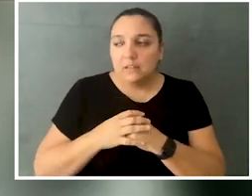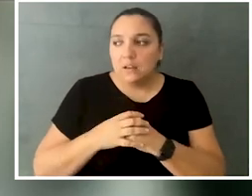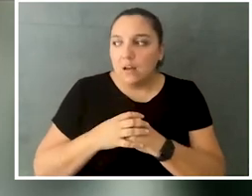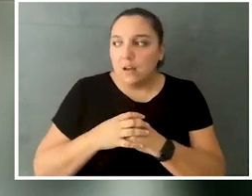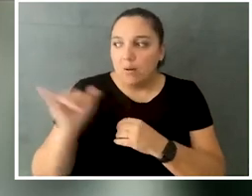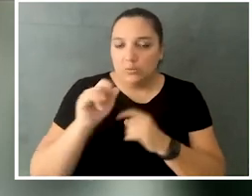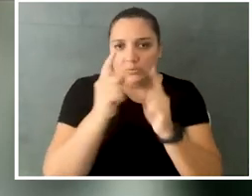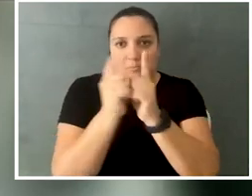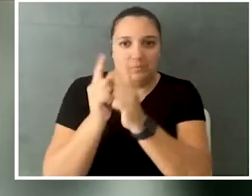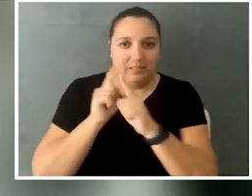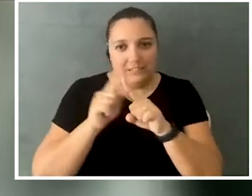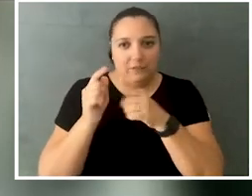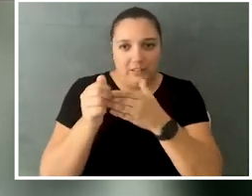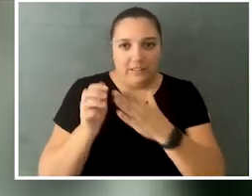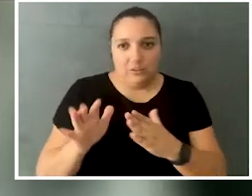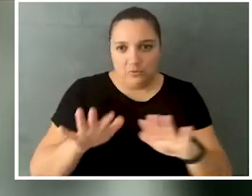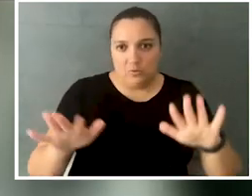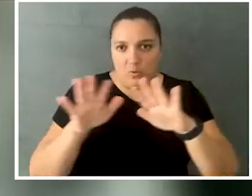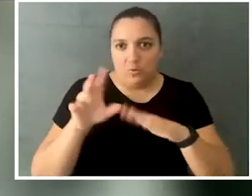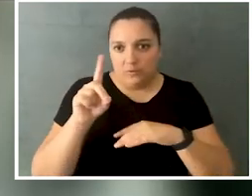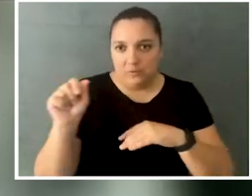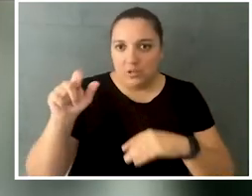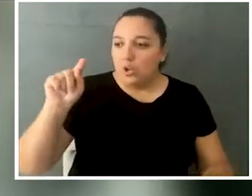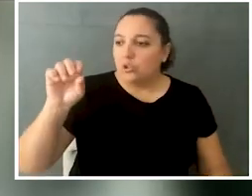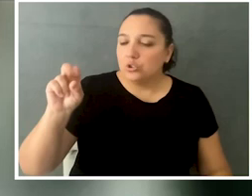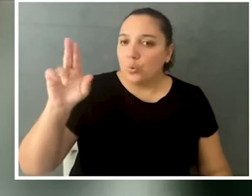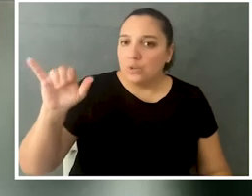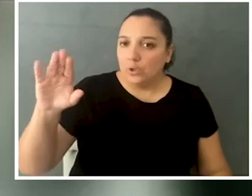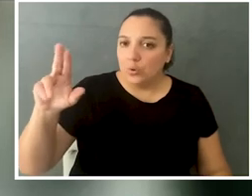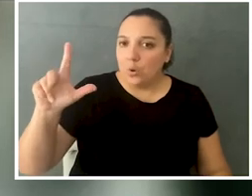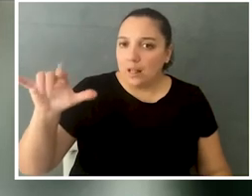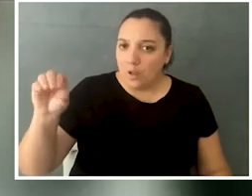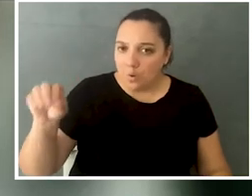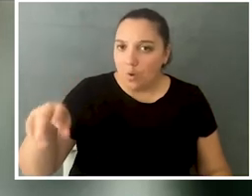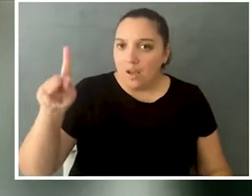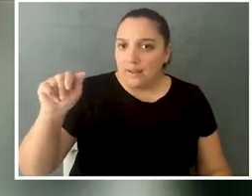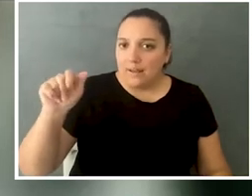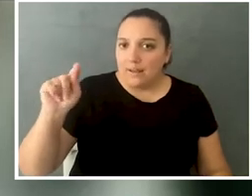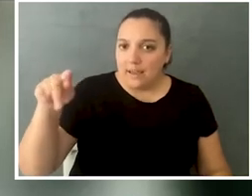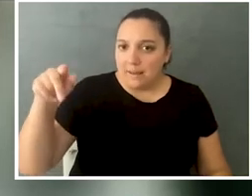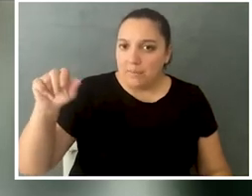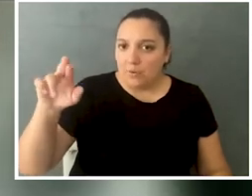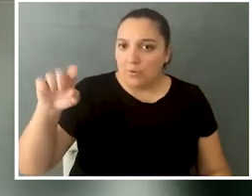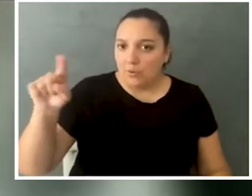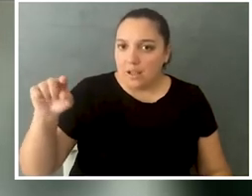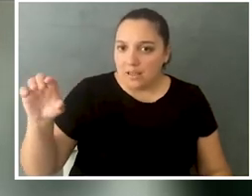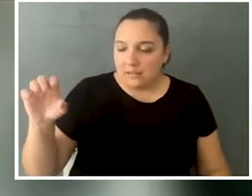a lot of really cool leaders in the disability community. So, the honorable Tony Coelho and Kat Perez from the Coelho Center,